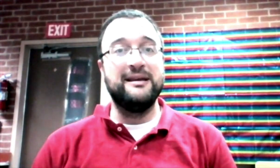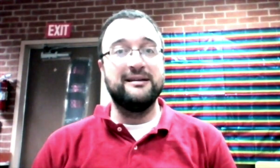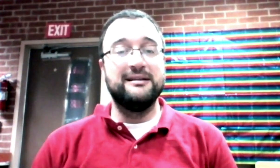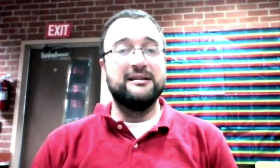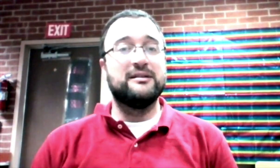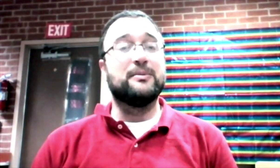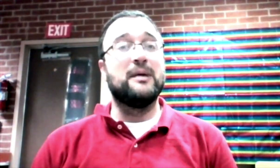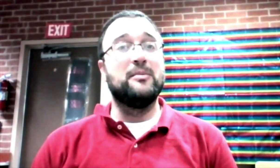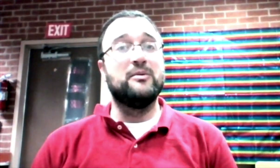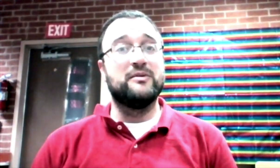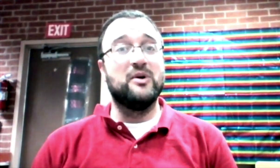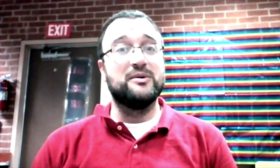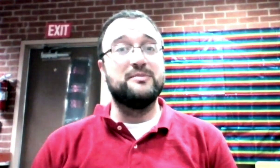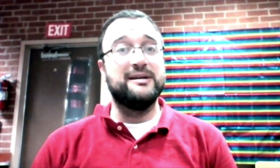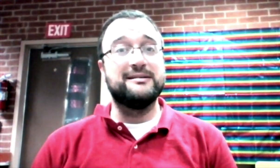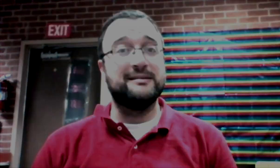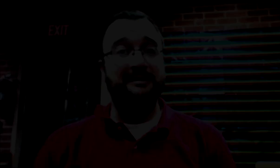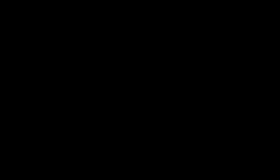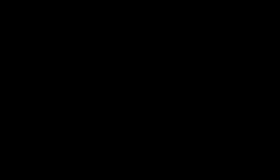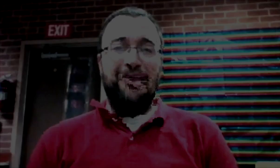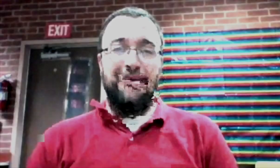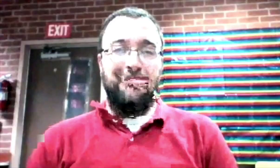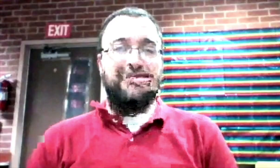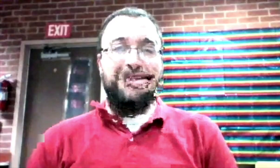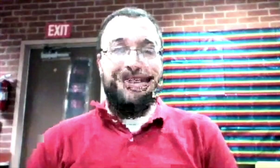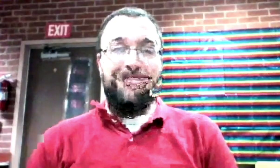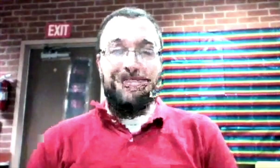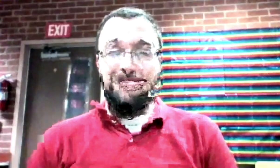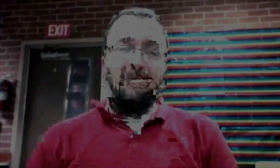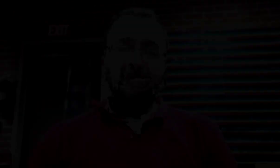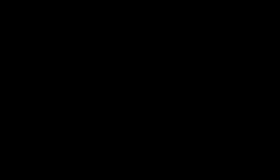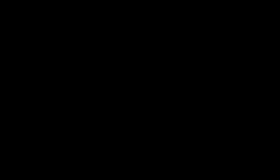they probably would have noticed me as angry maybe even slightly arrogant.